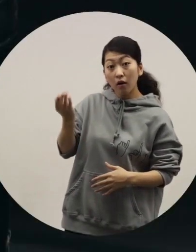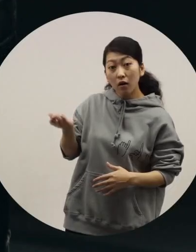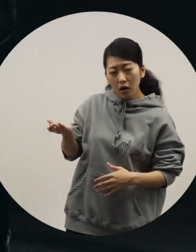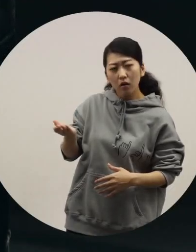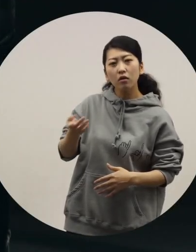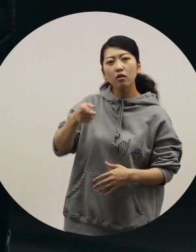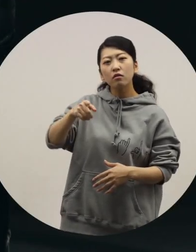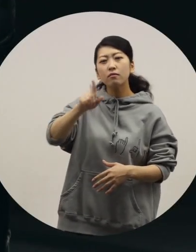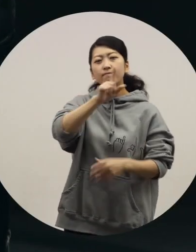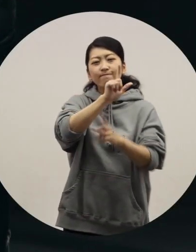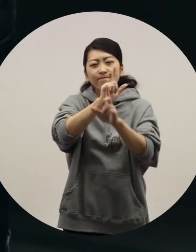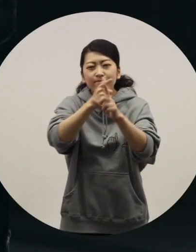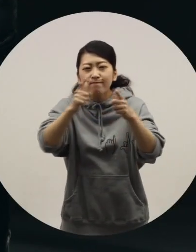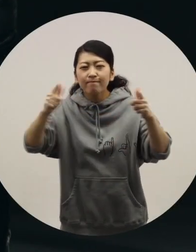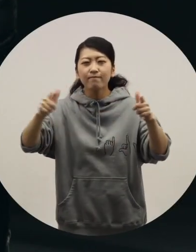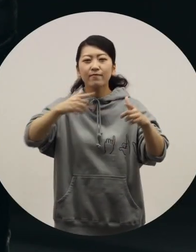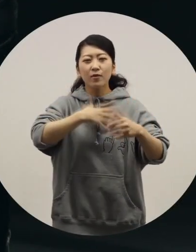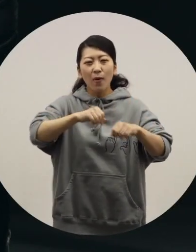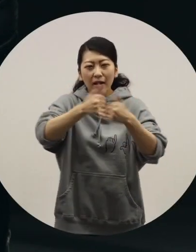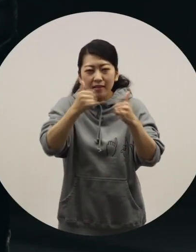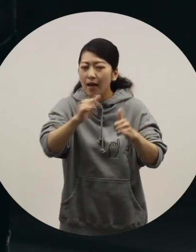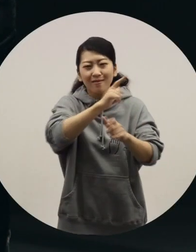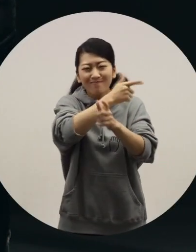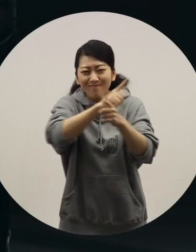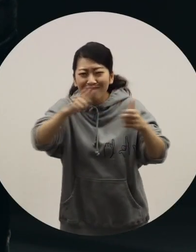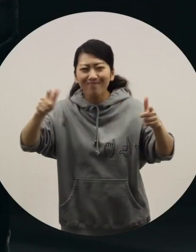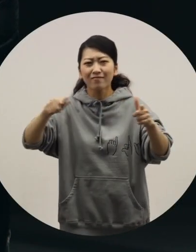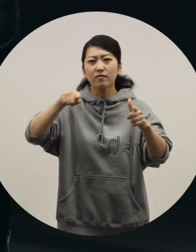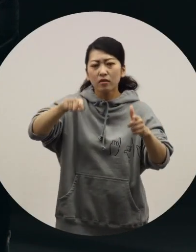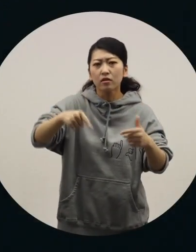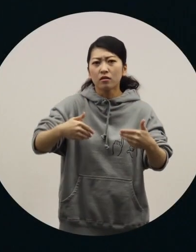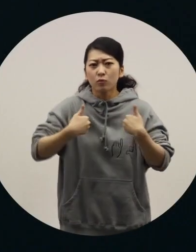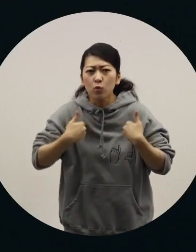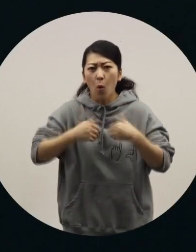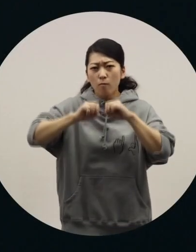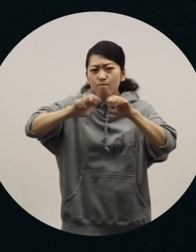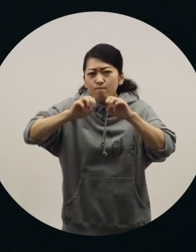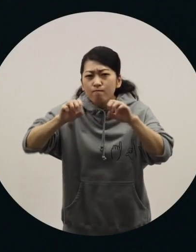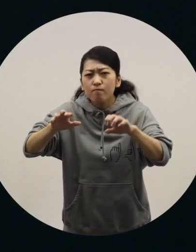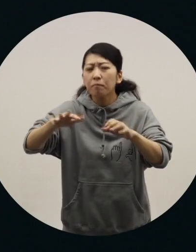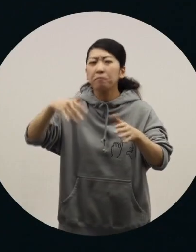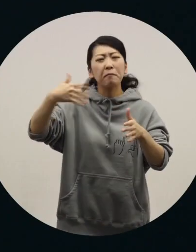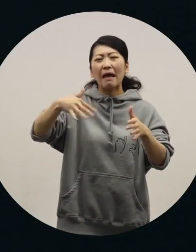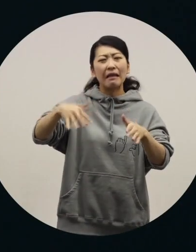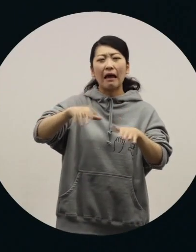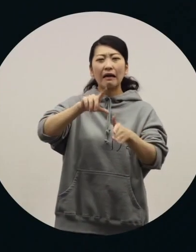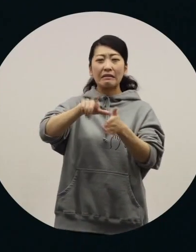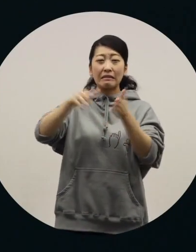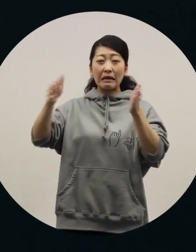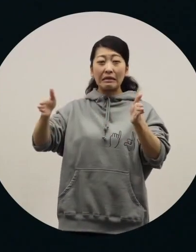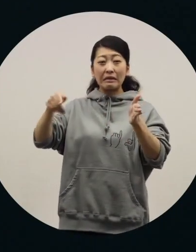You have been a model, since a time when people didn't speak out about diversity.